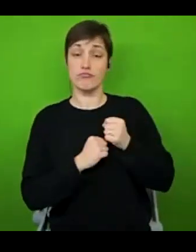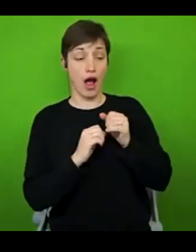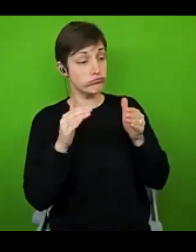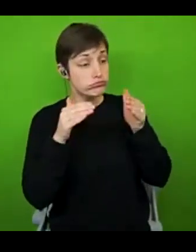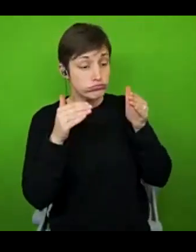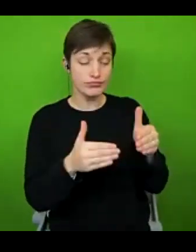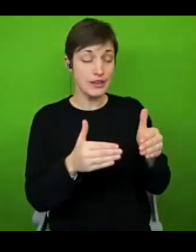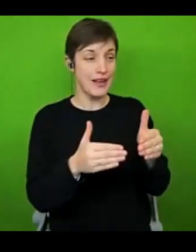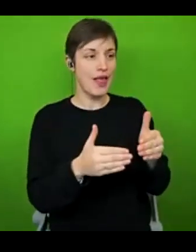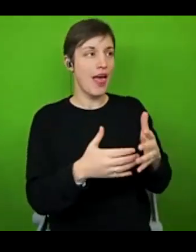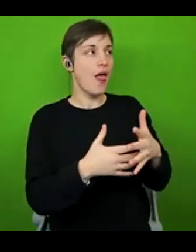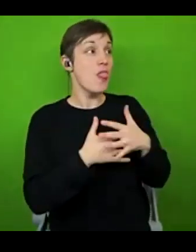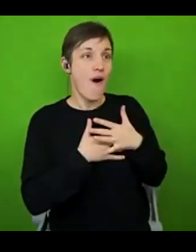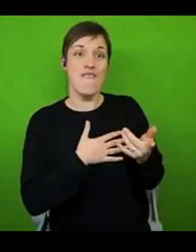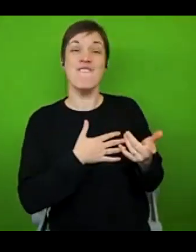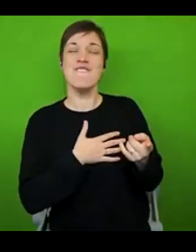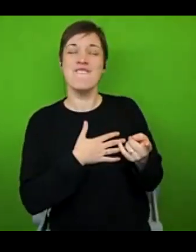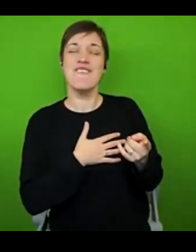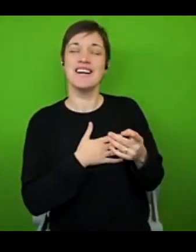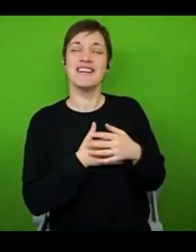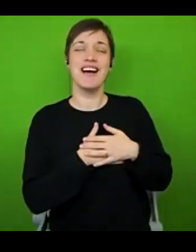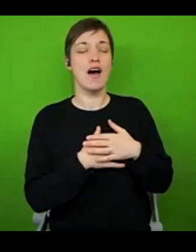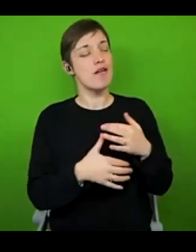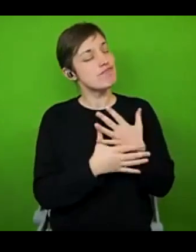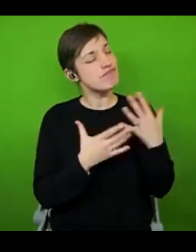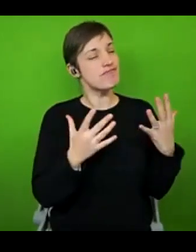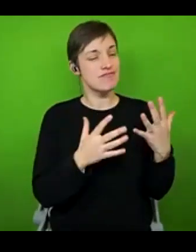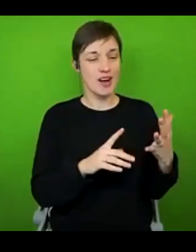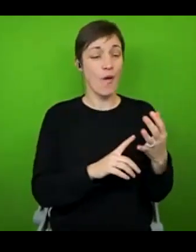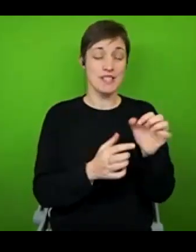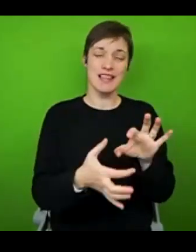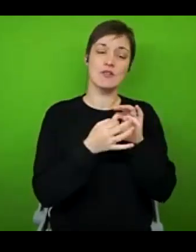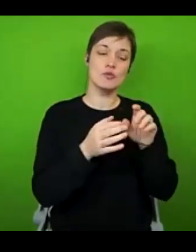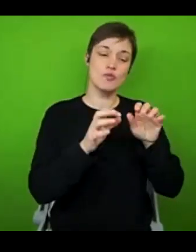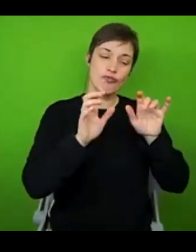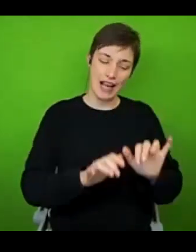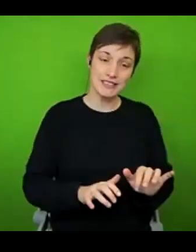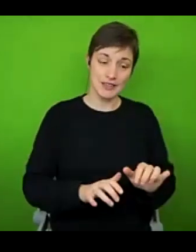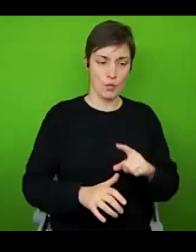I really love. And most of my goals happen to be writing based, because as well as being my job, that's my hobby,